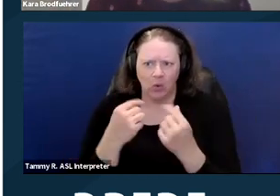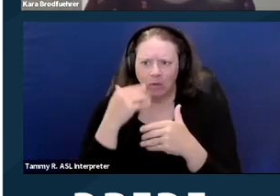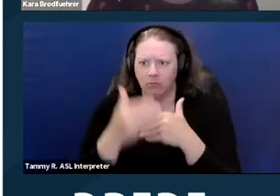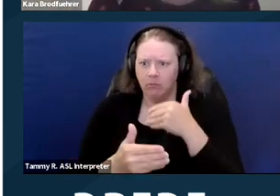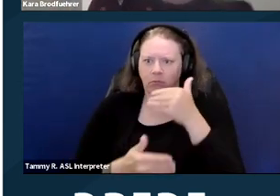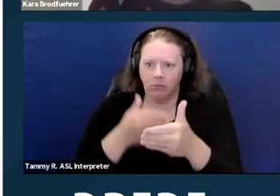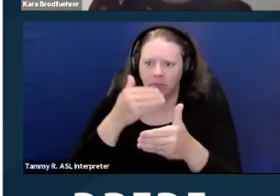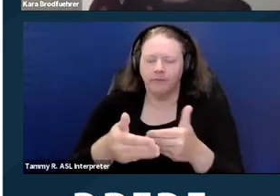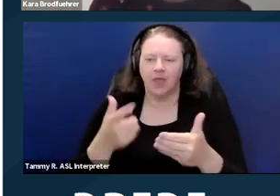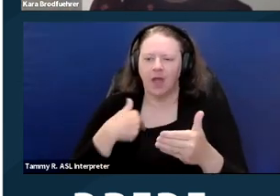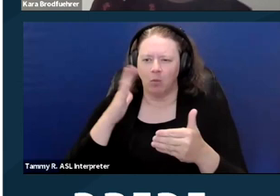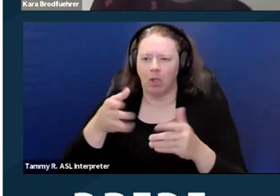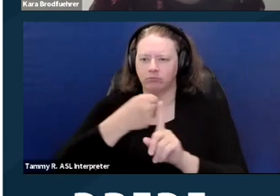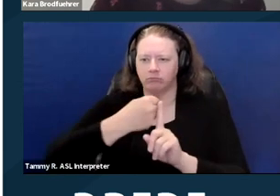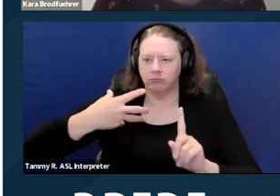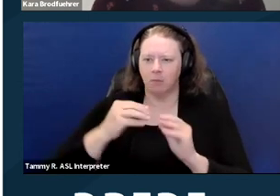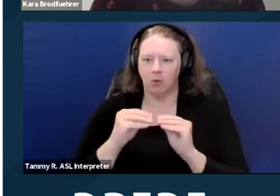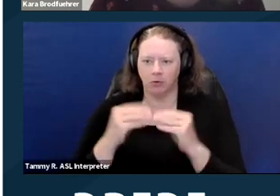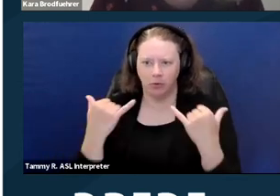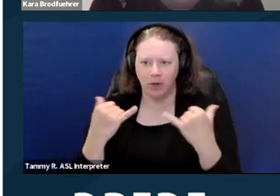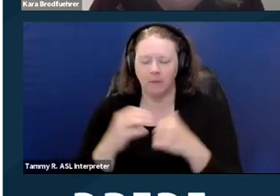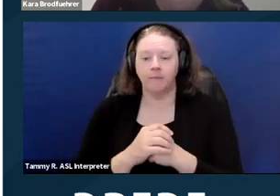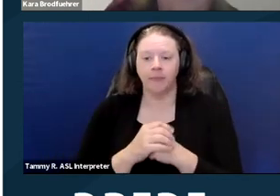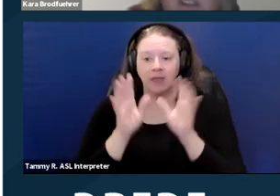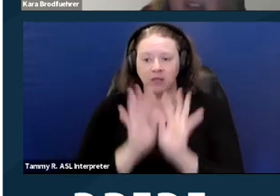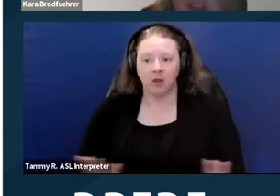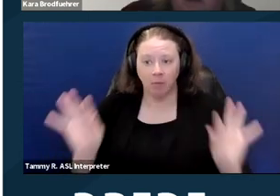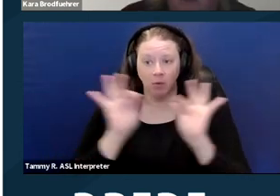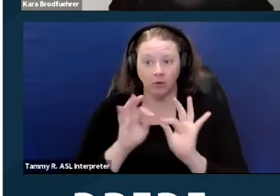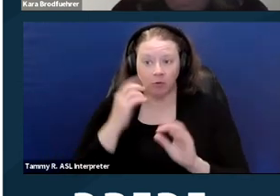And it's important to note that if you're not filing,